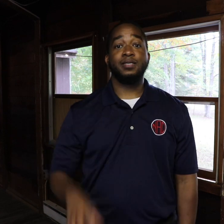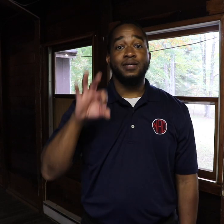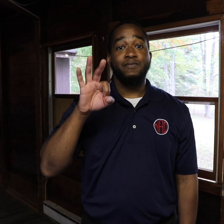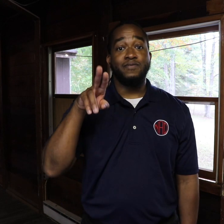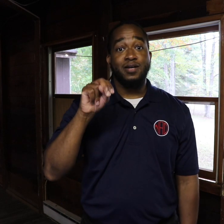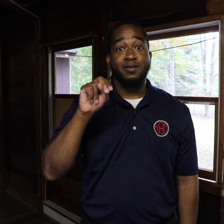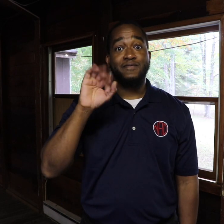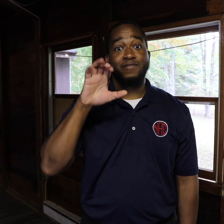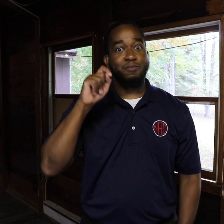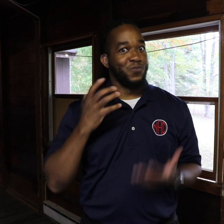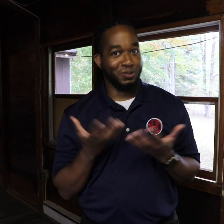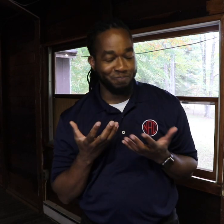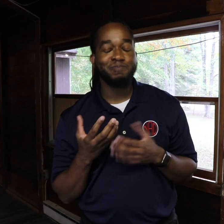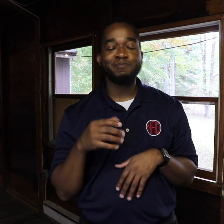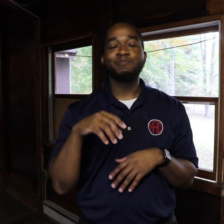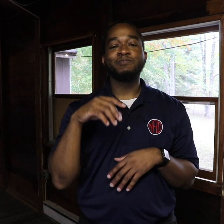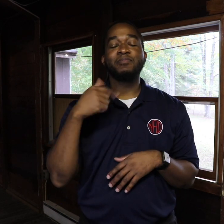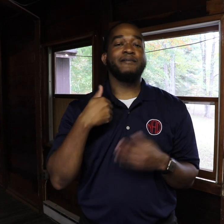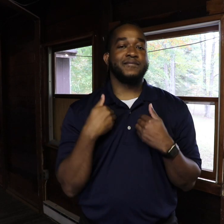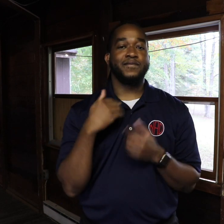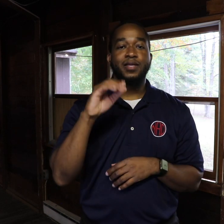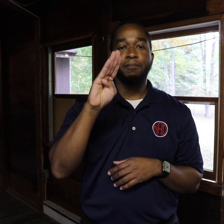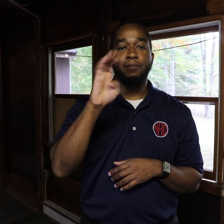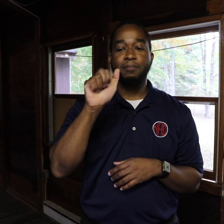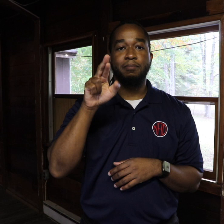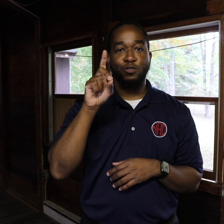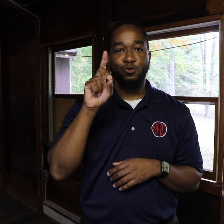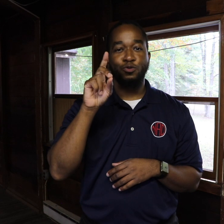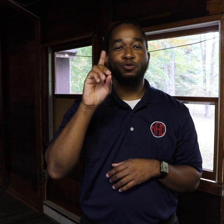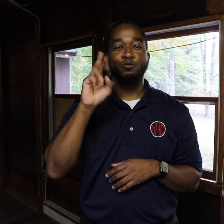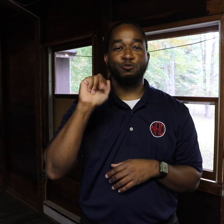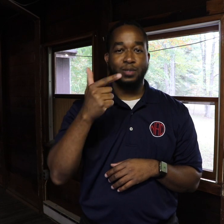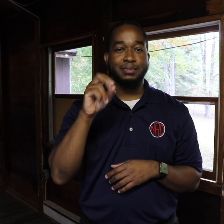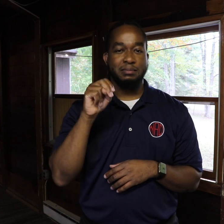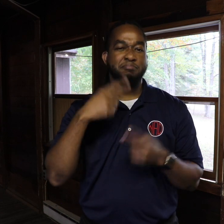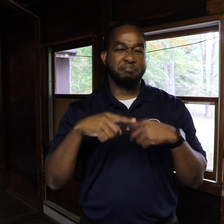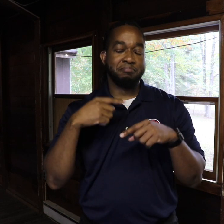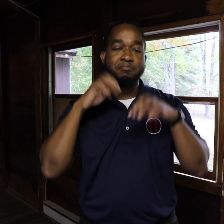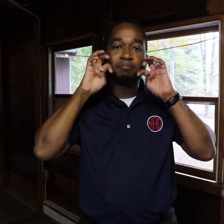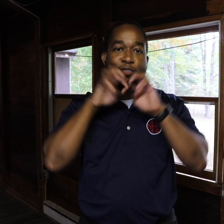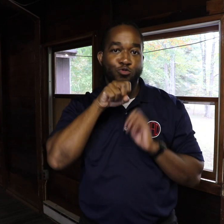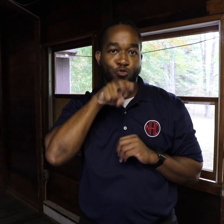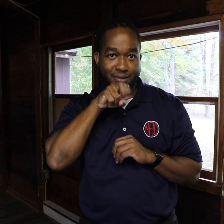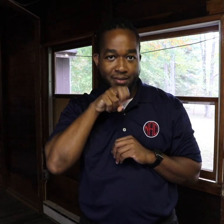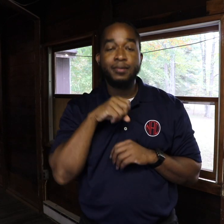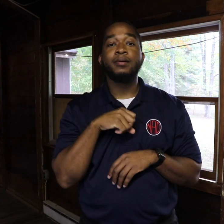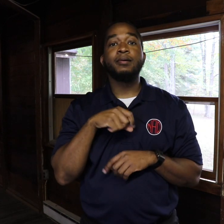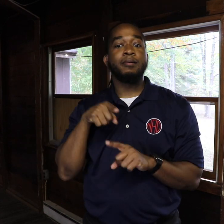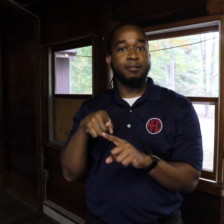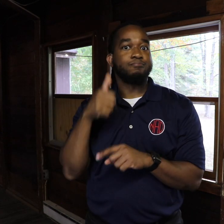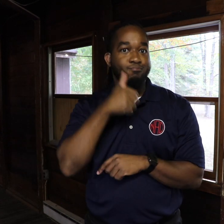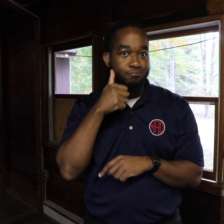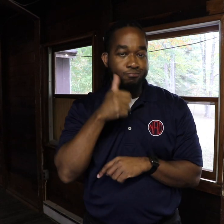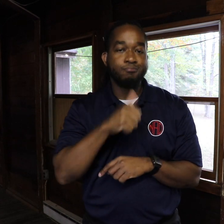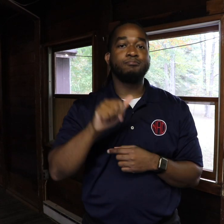One fun fact about me is that I have a female bearded dragon.